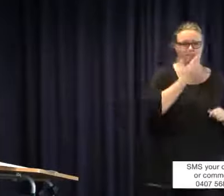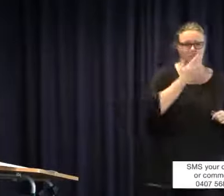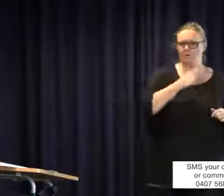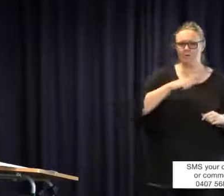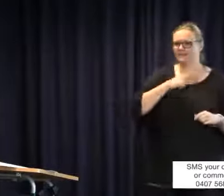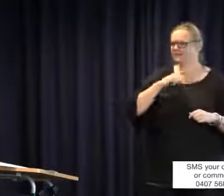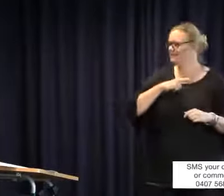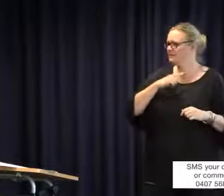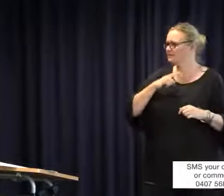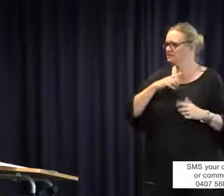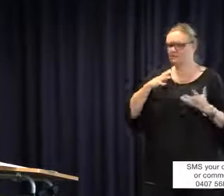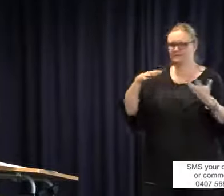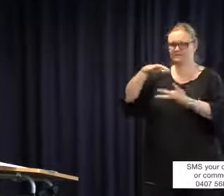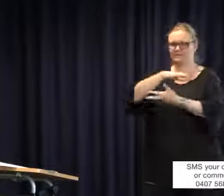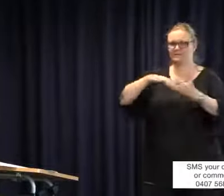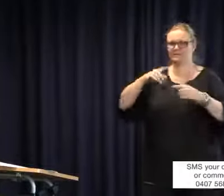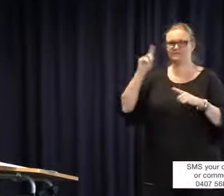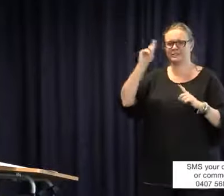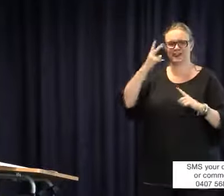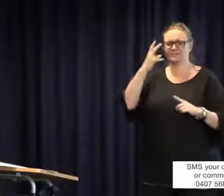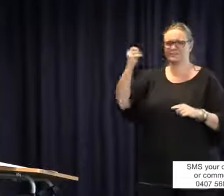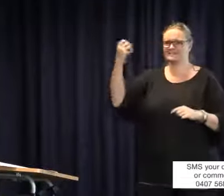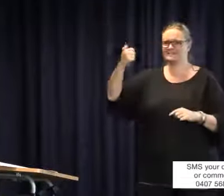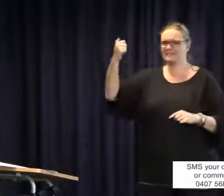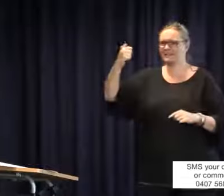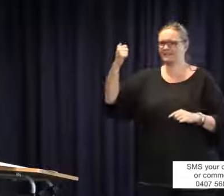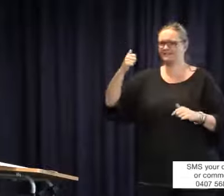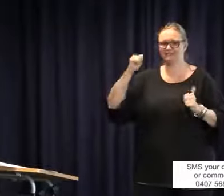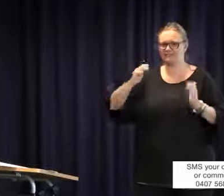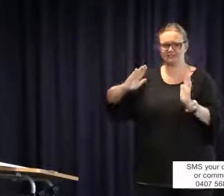are also being used out there with deaf facilities and deaf schools, that some of those schools